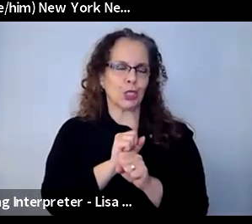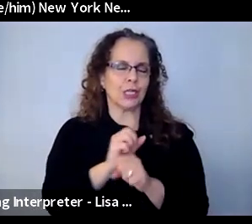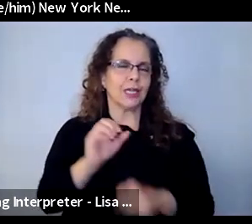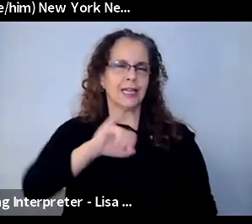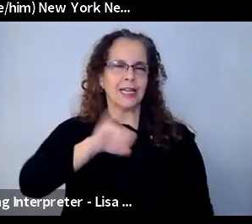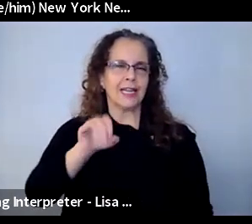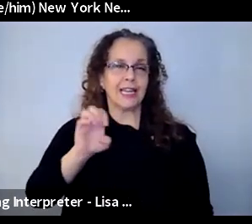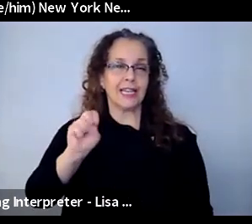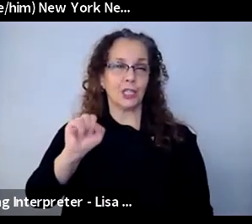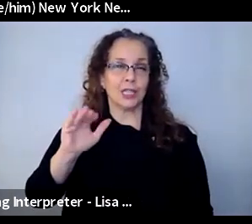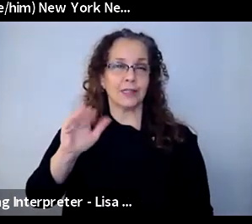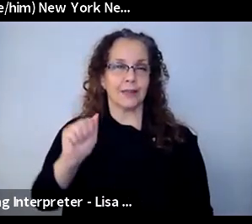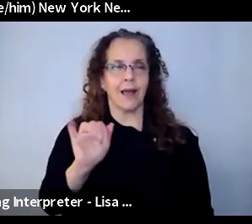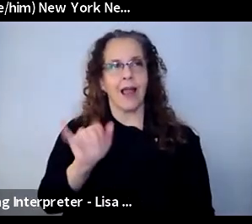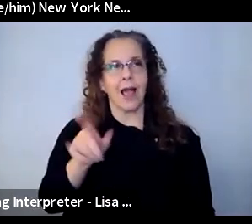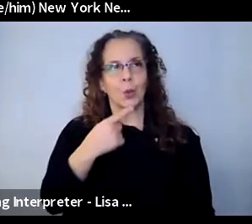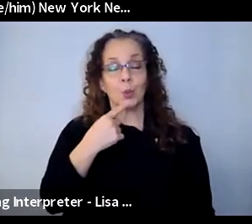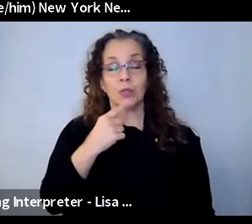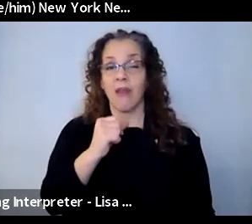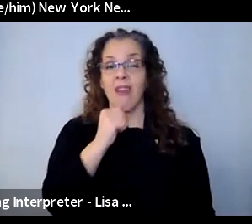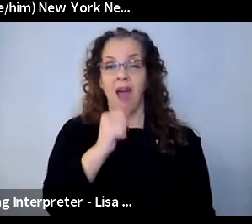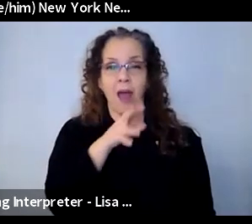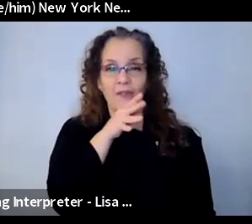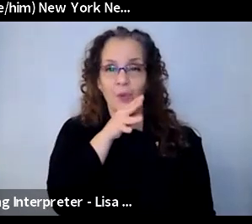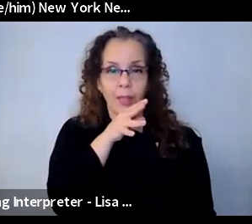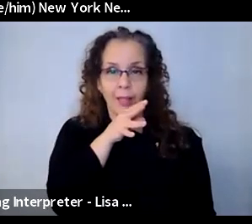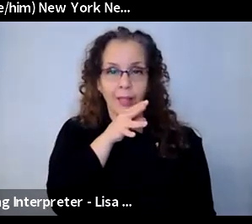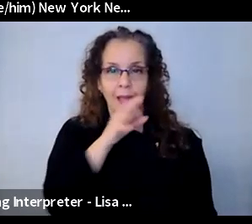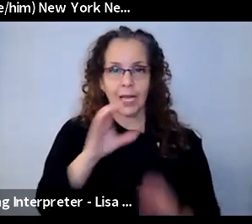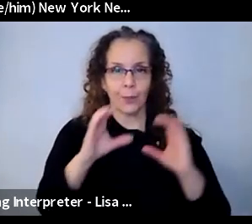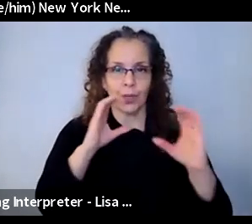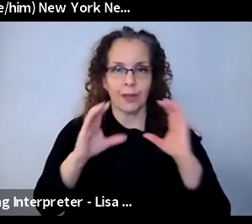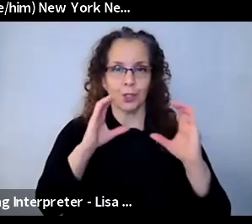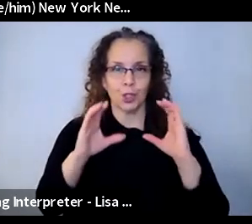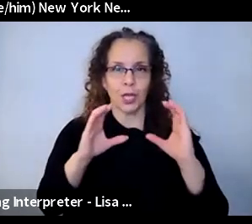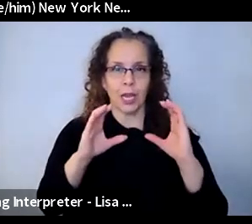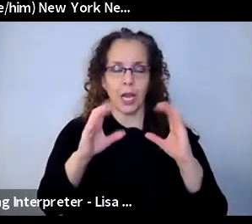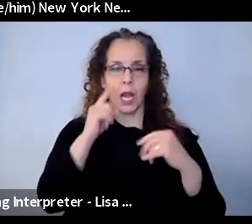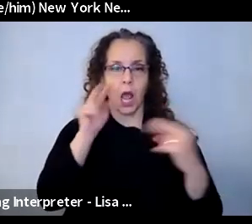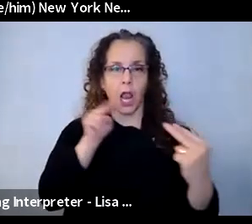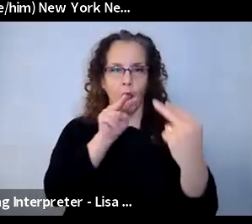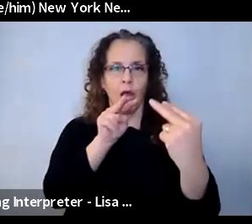communication, you know, a look of connection with a student or